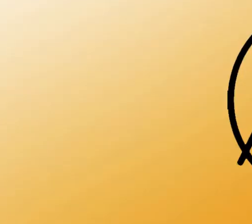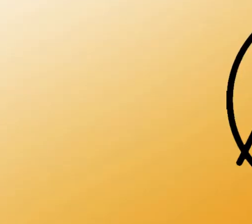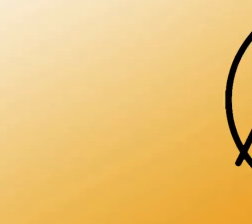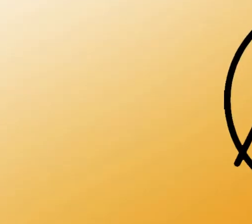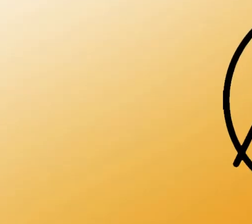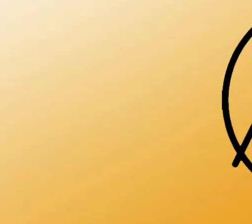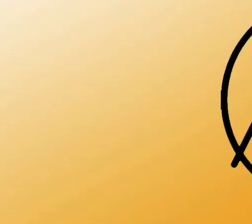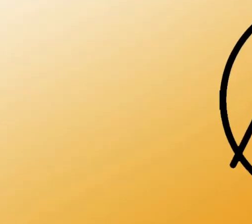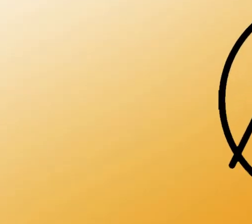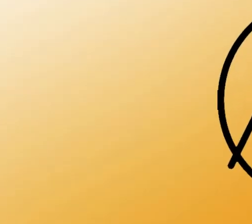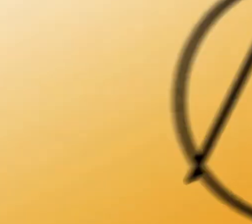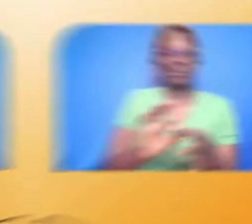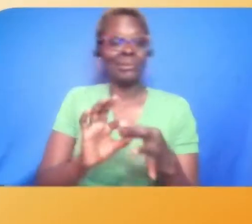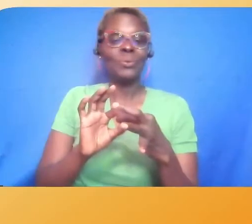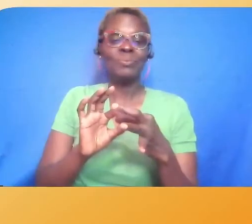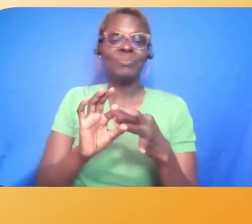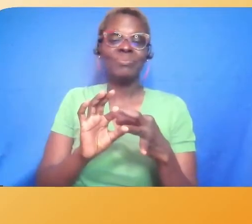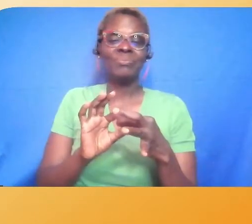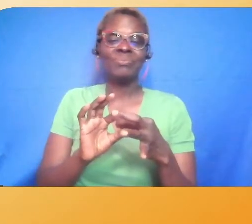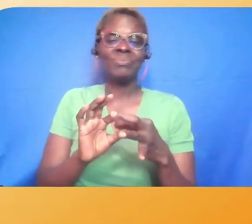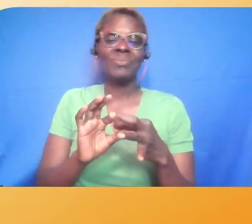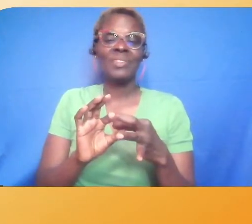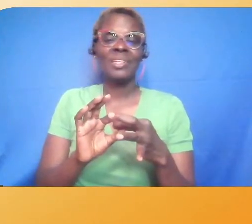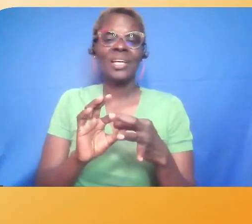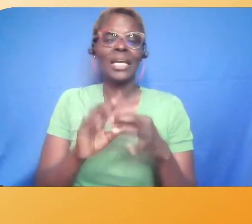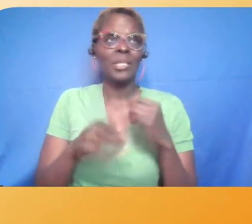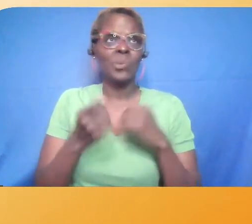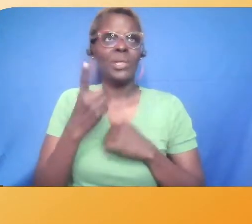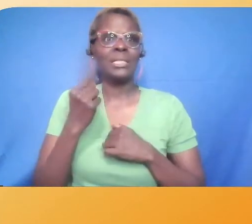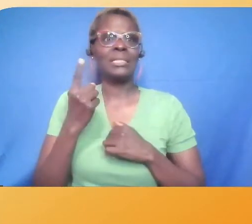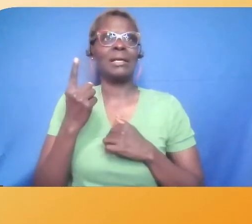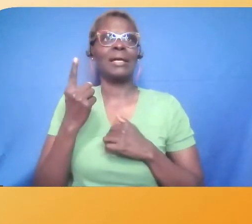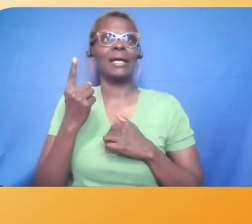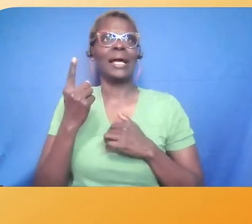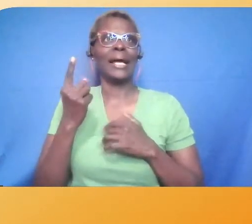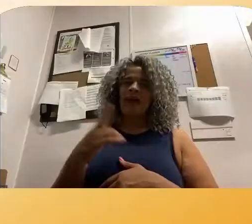We find out how have you survived, here's how I've survived and here is what we are going to do to keep surviving.